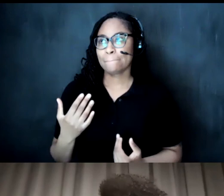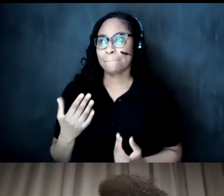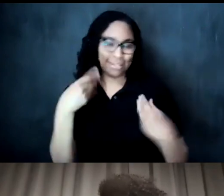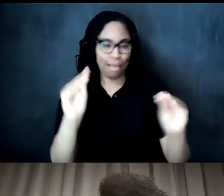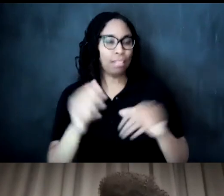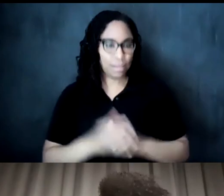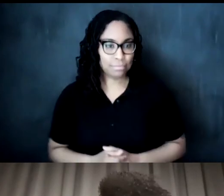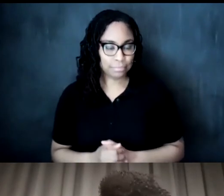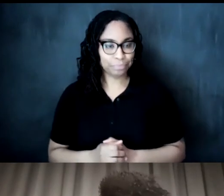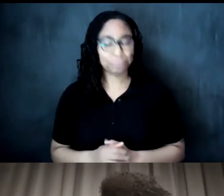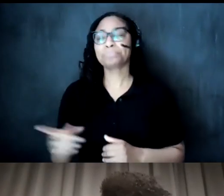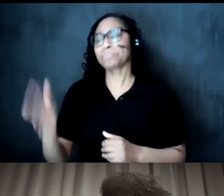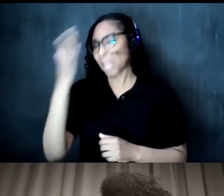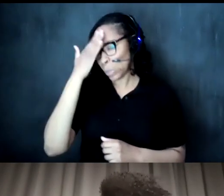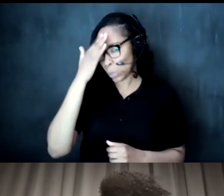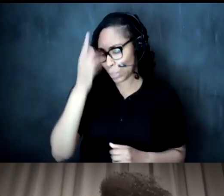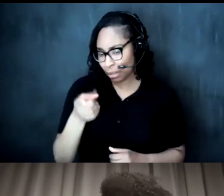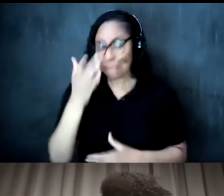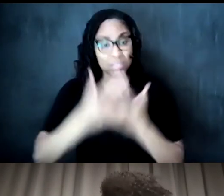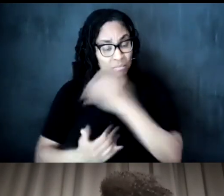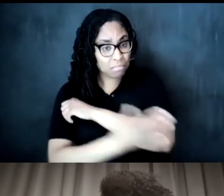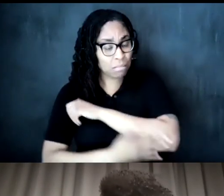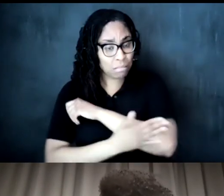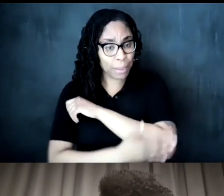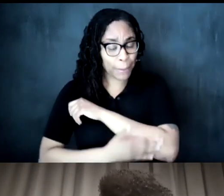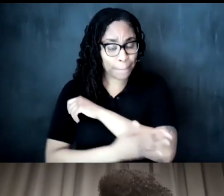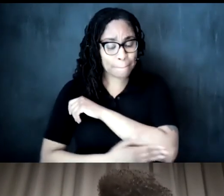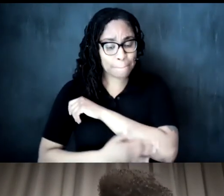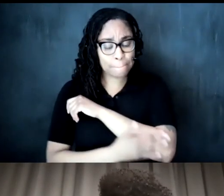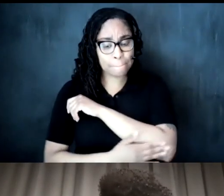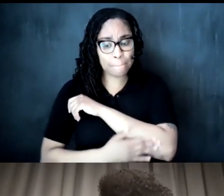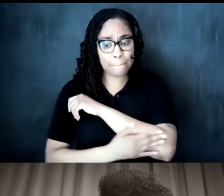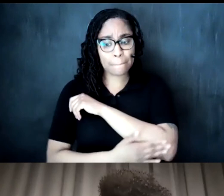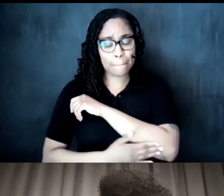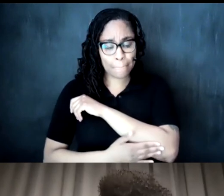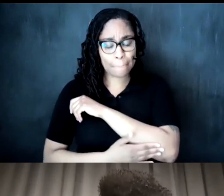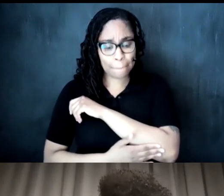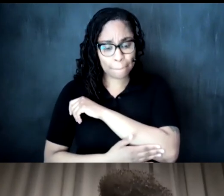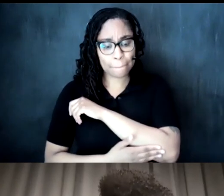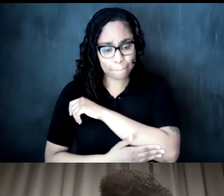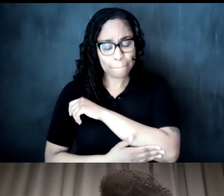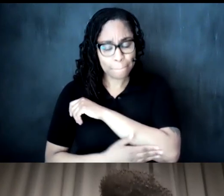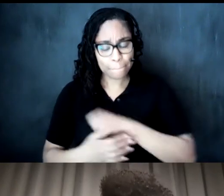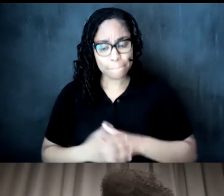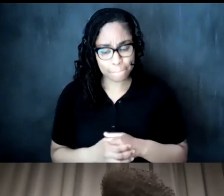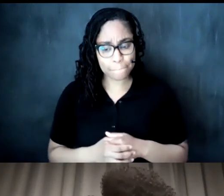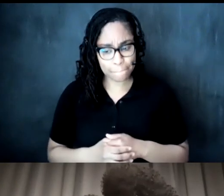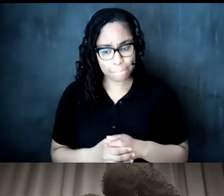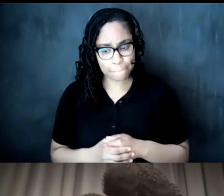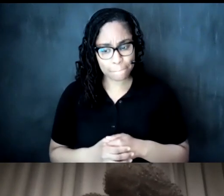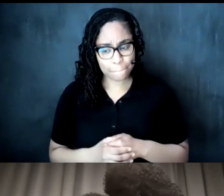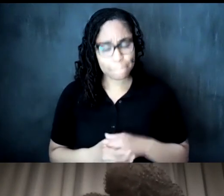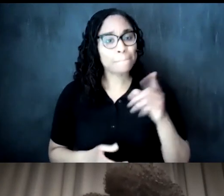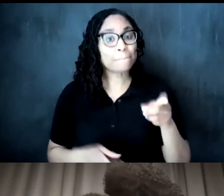i do know that in some countries um in mauritania you can go on the corner and get a cup of tea